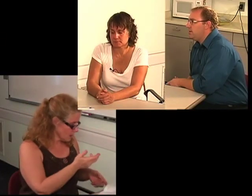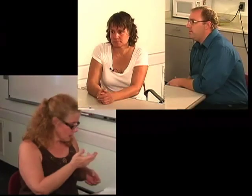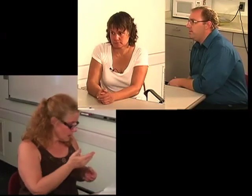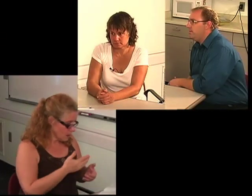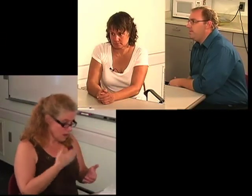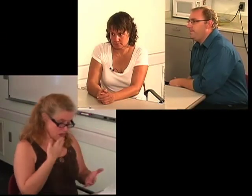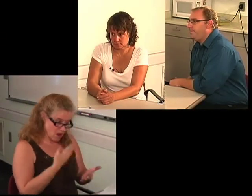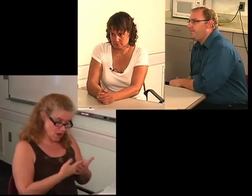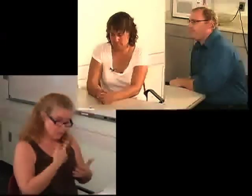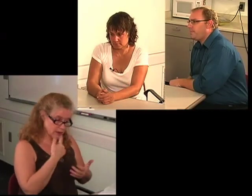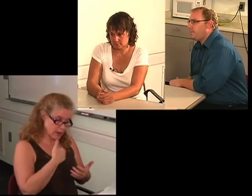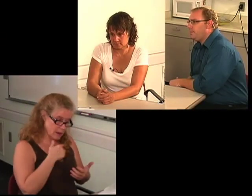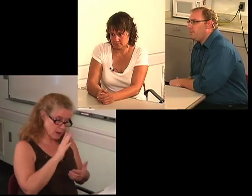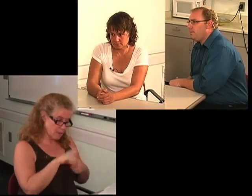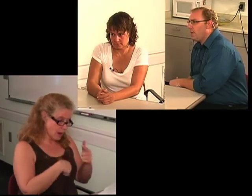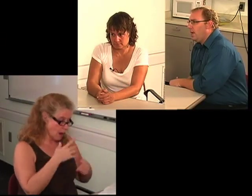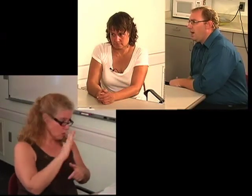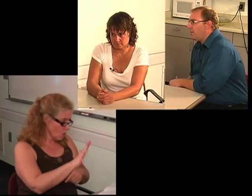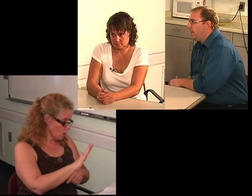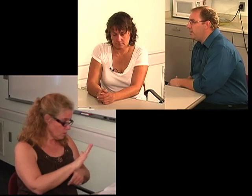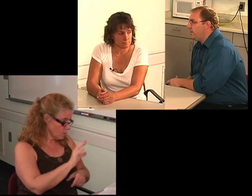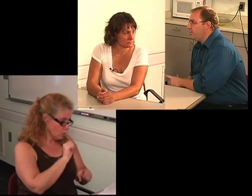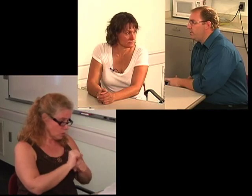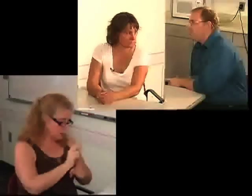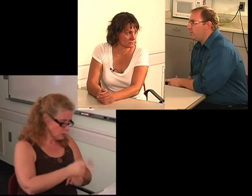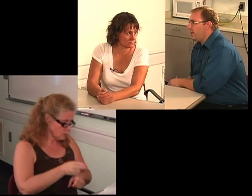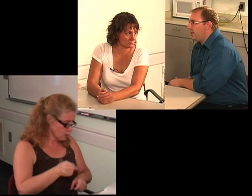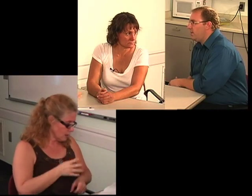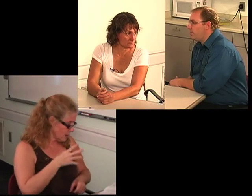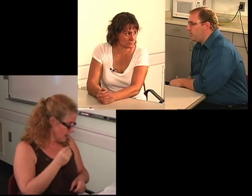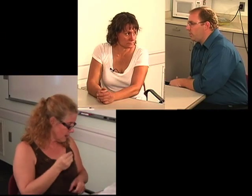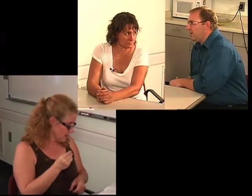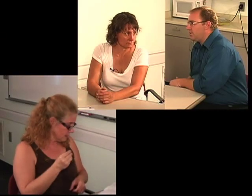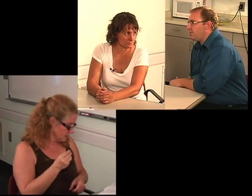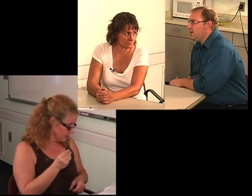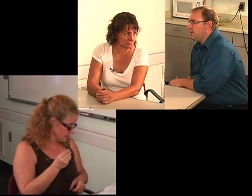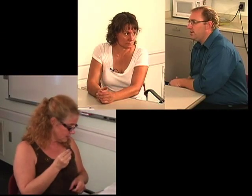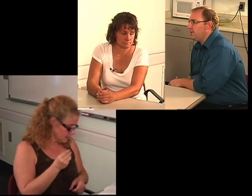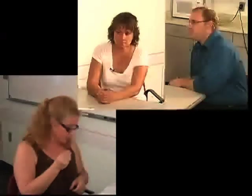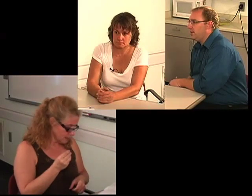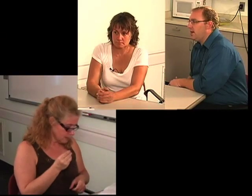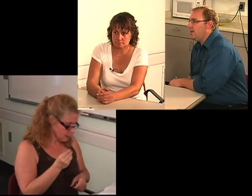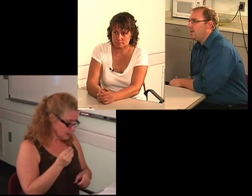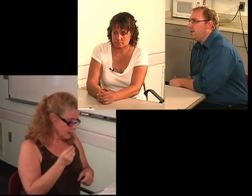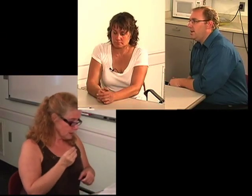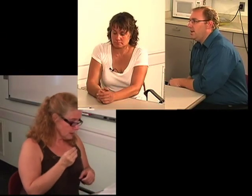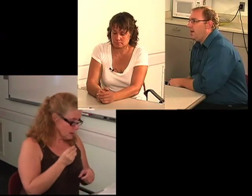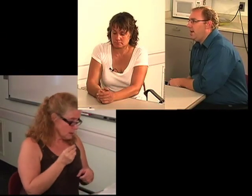I: I'm glad that you brought that up with your work history. That tells me a lot.